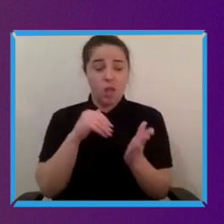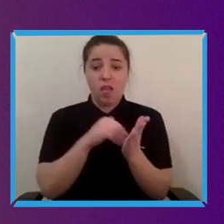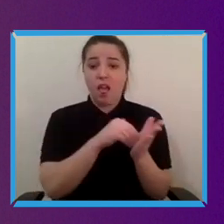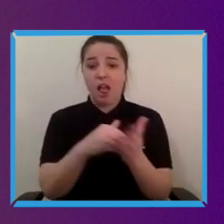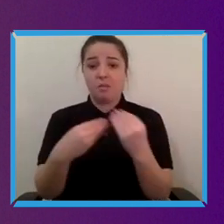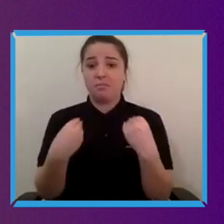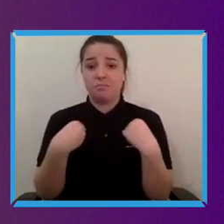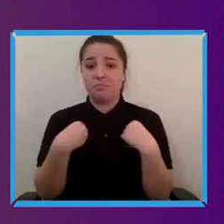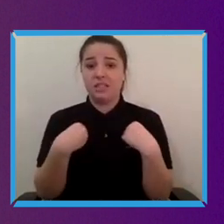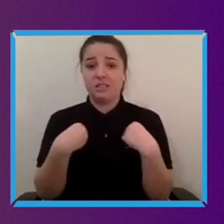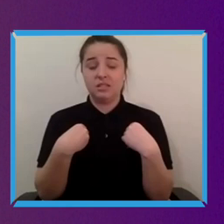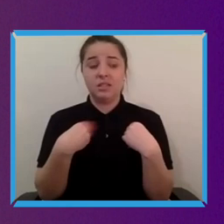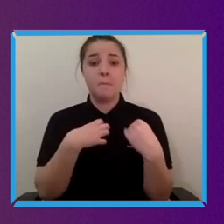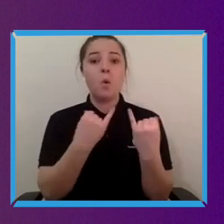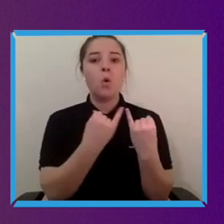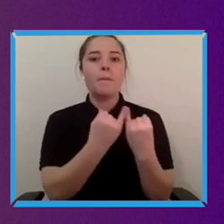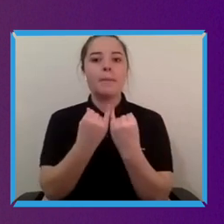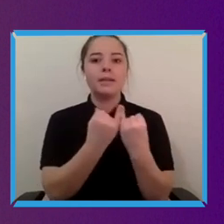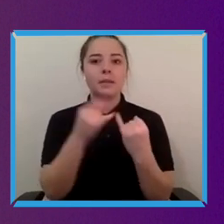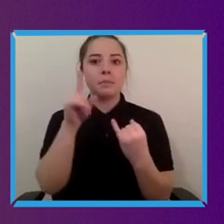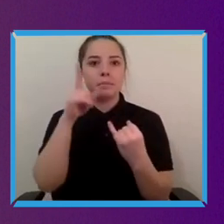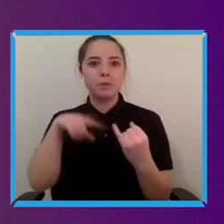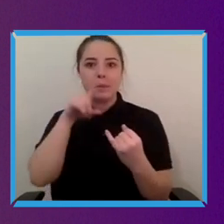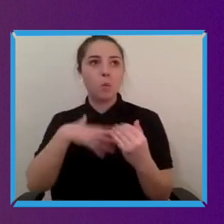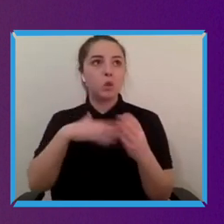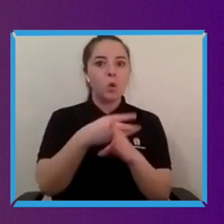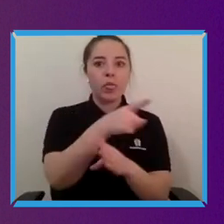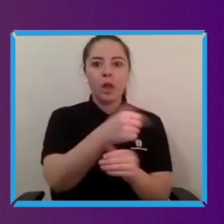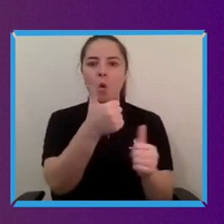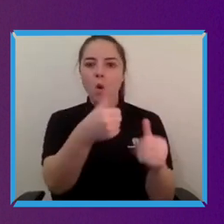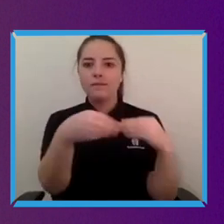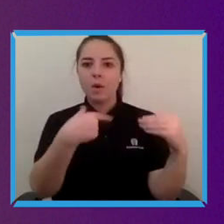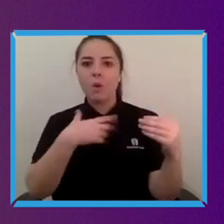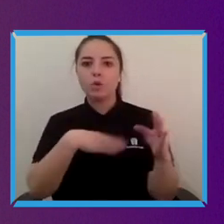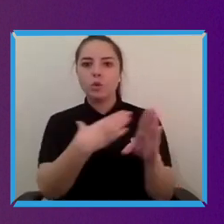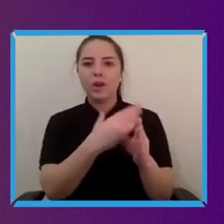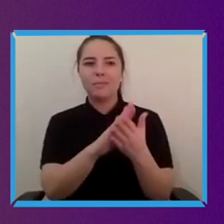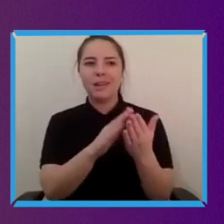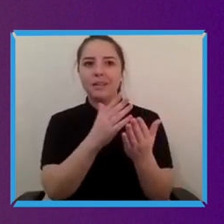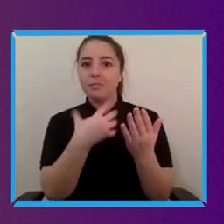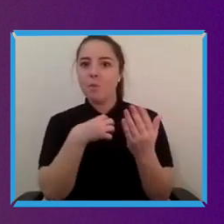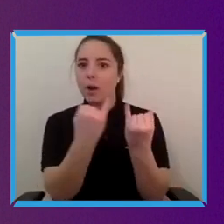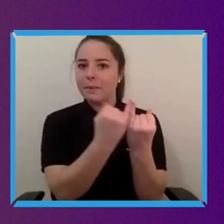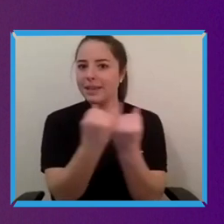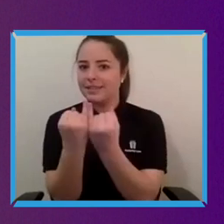more competitive. We also have evidence showing that on average people with disabilities are much better,